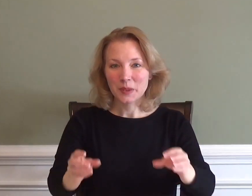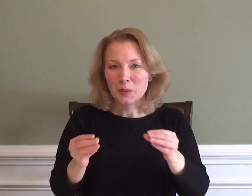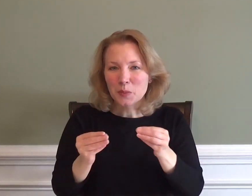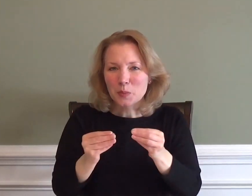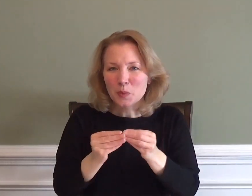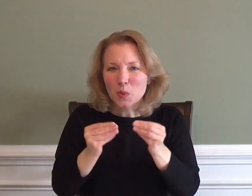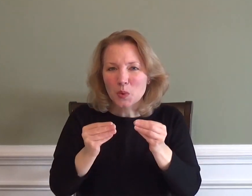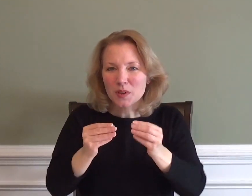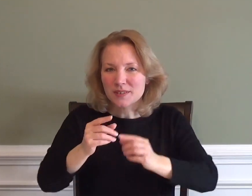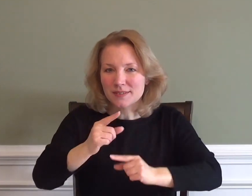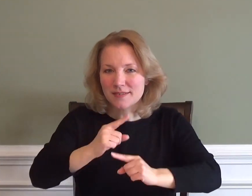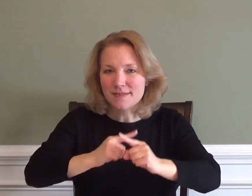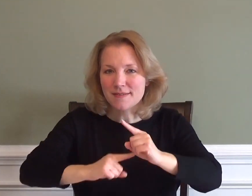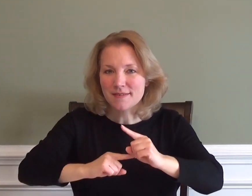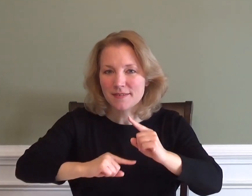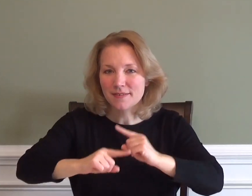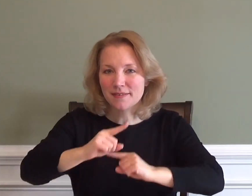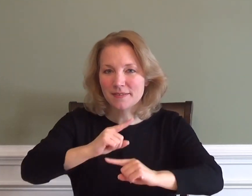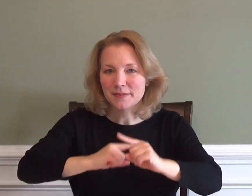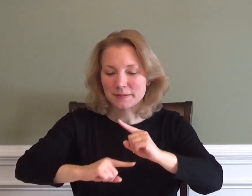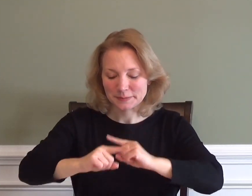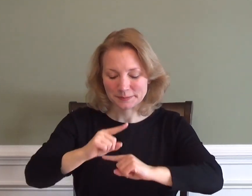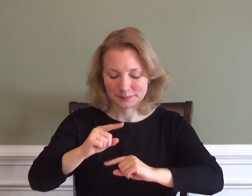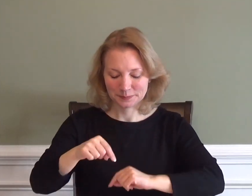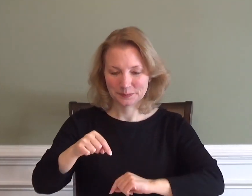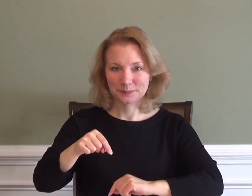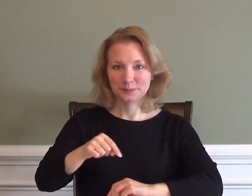MORE SIGNS...